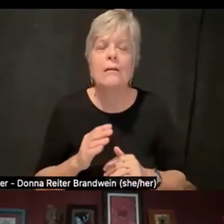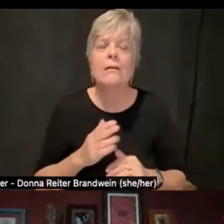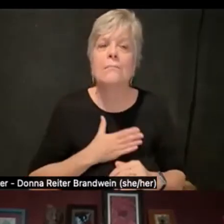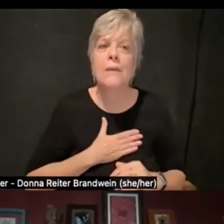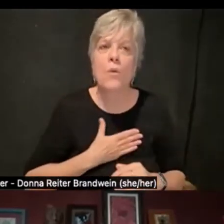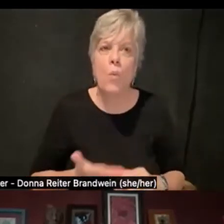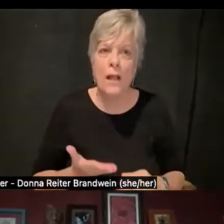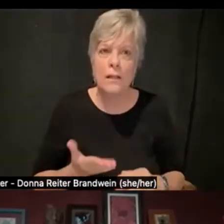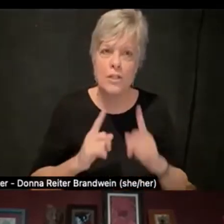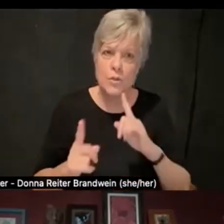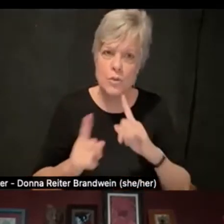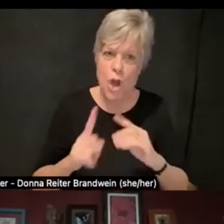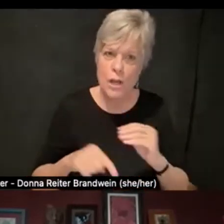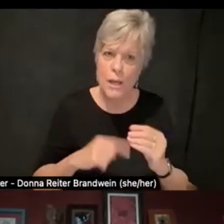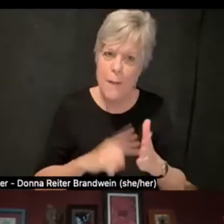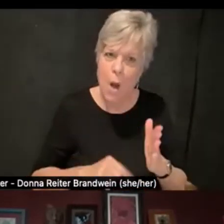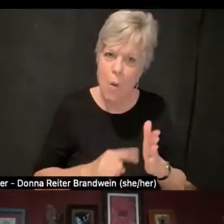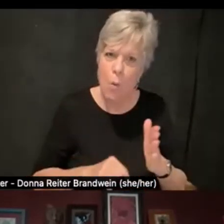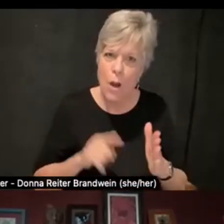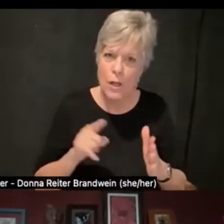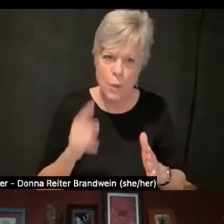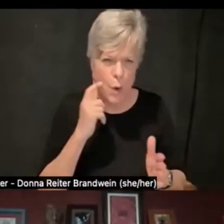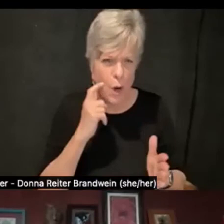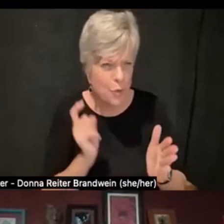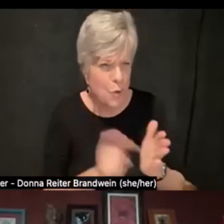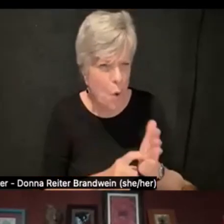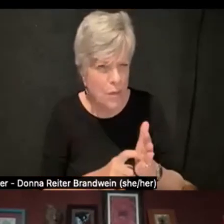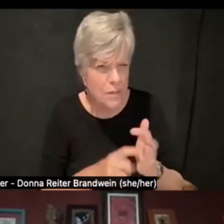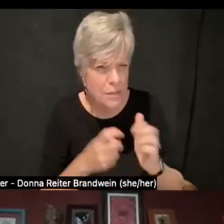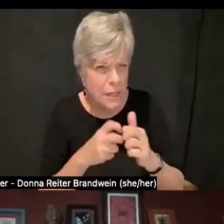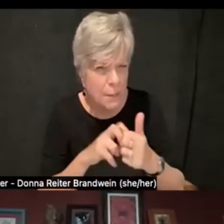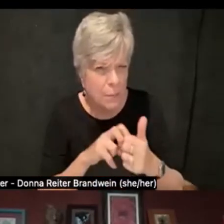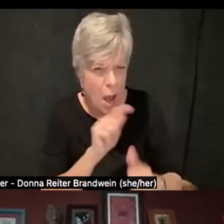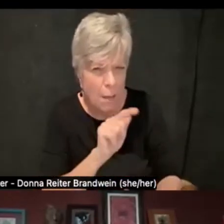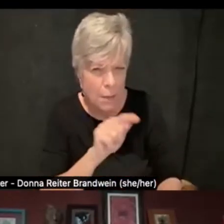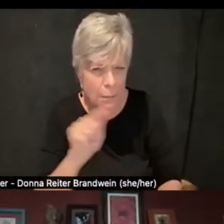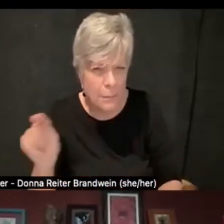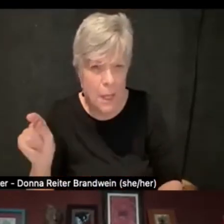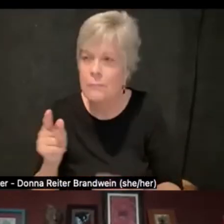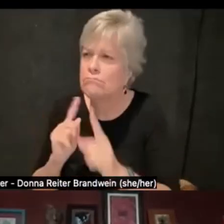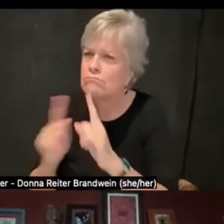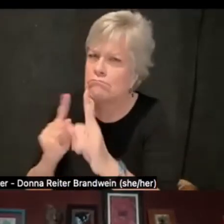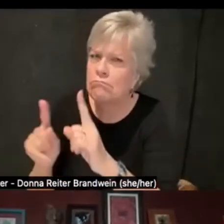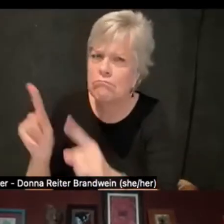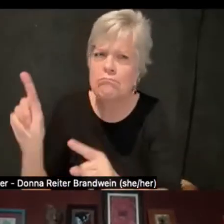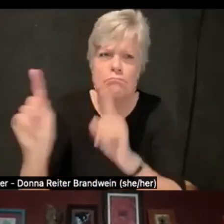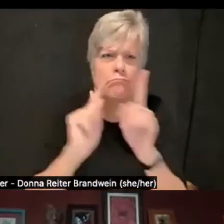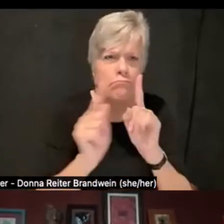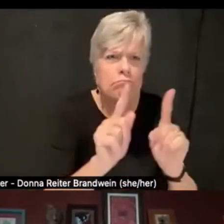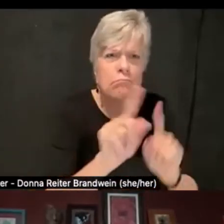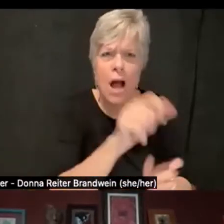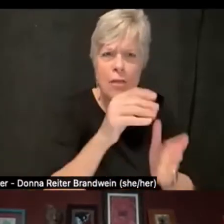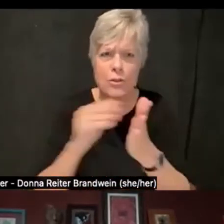about what you are noticing in your environment with other students. Be open to doing that with students